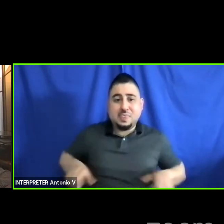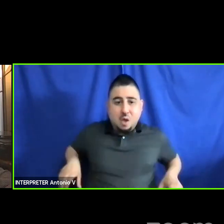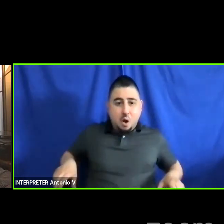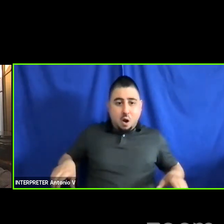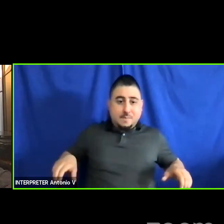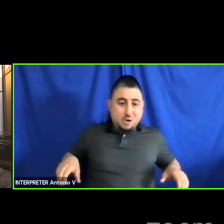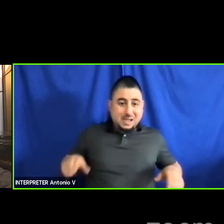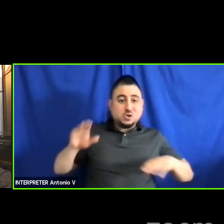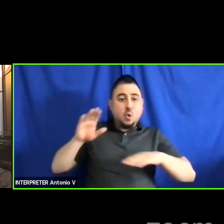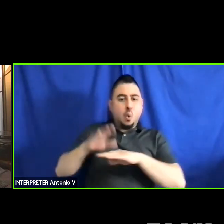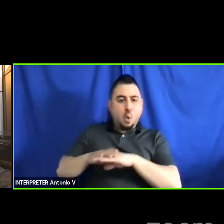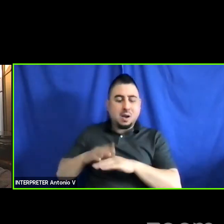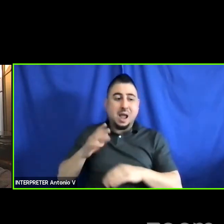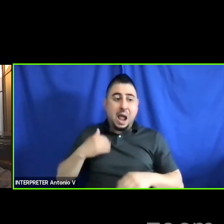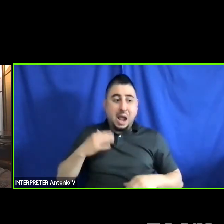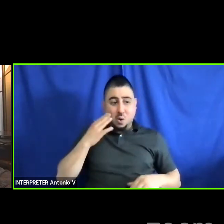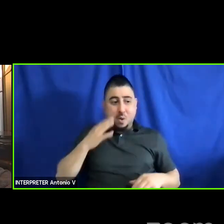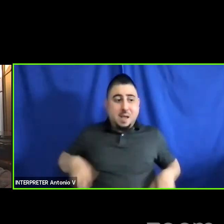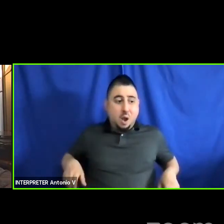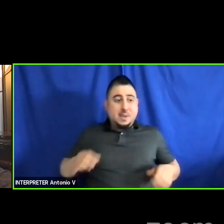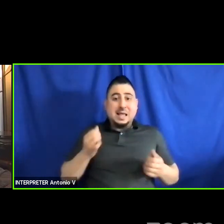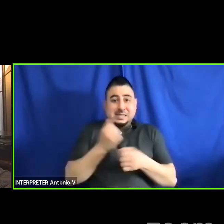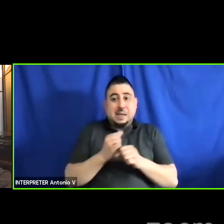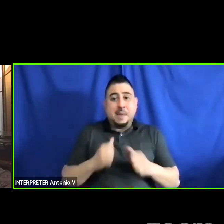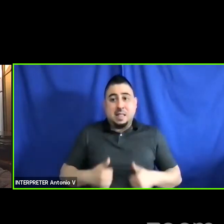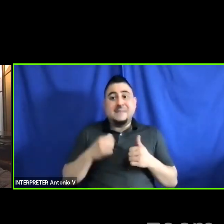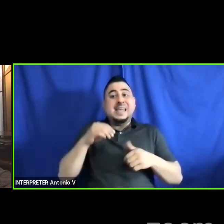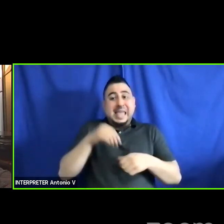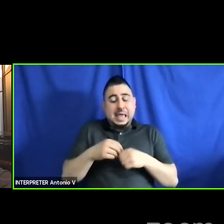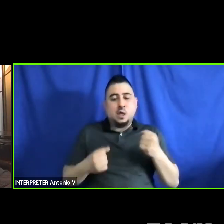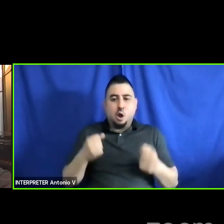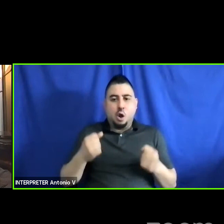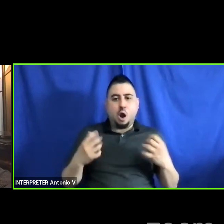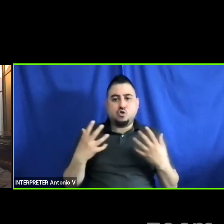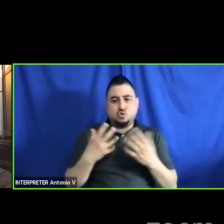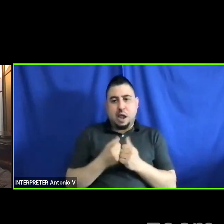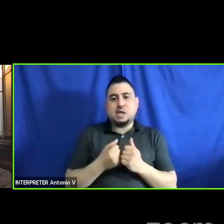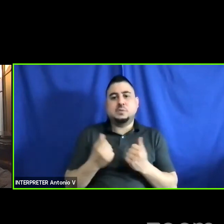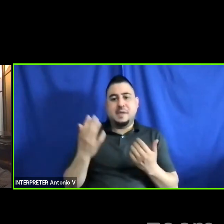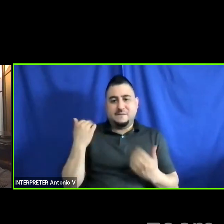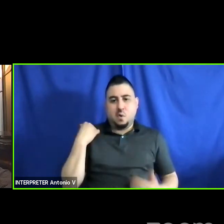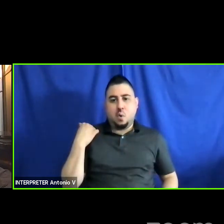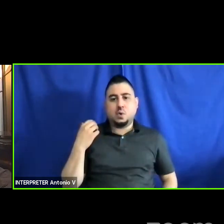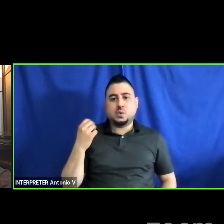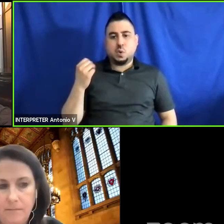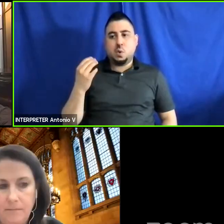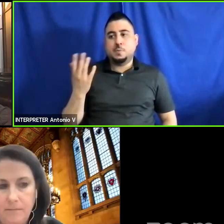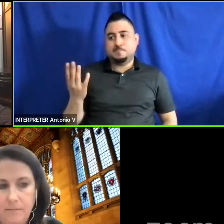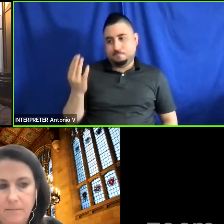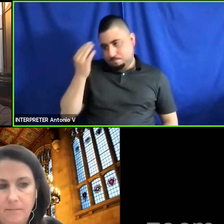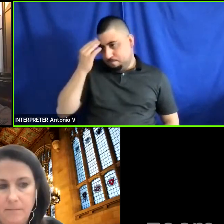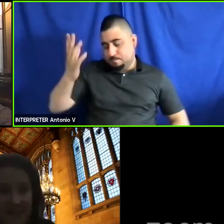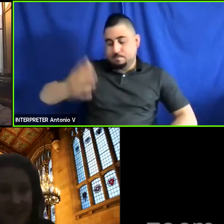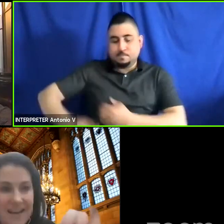because I know my armrest would save my life in a car crash. So. Miriam, do you wanna?